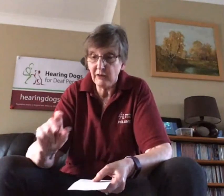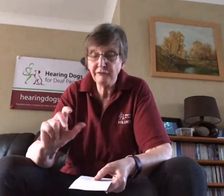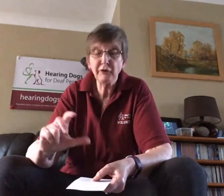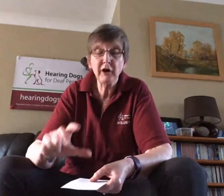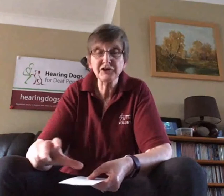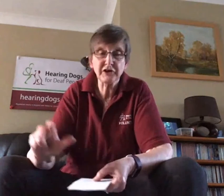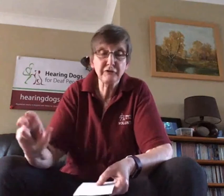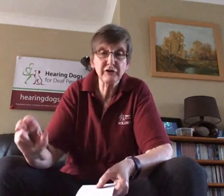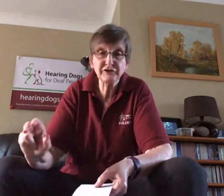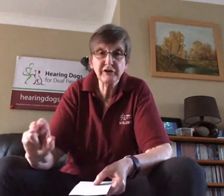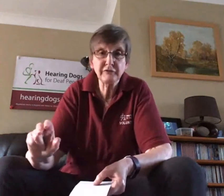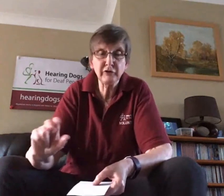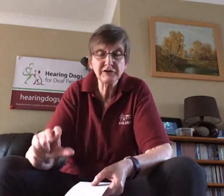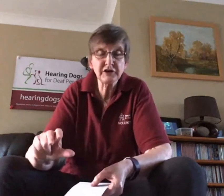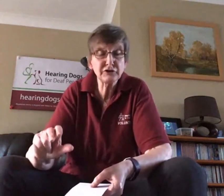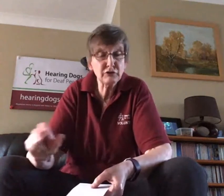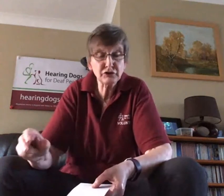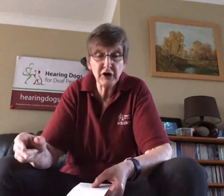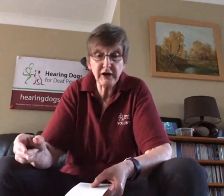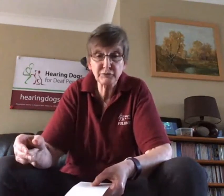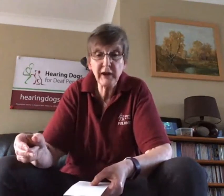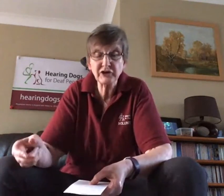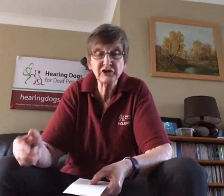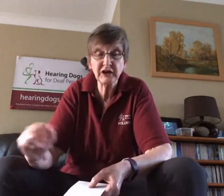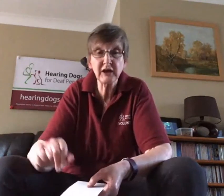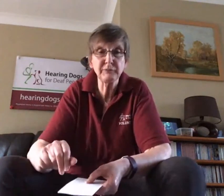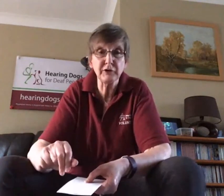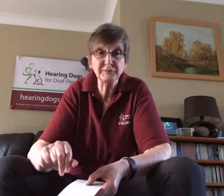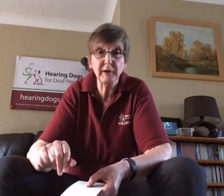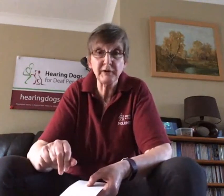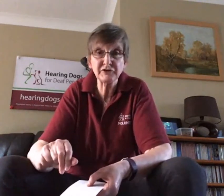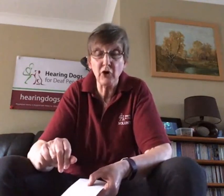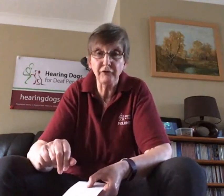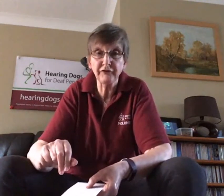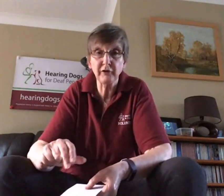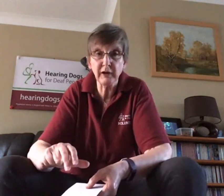For us as voluntary, volunteer dog trainers we actually keep those puppies on so he won't